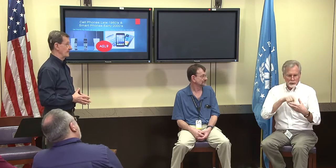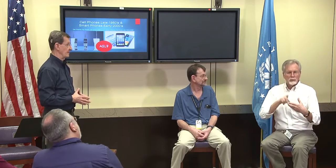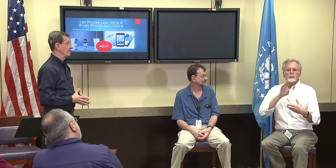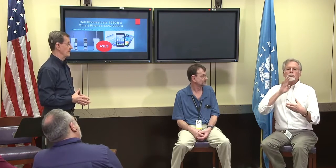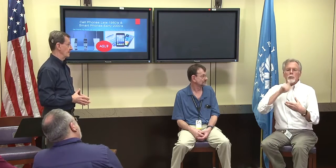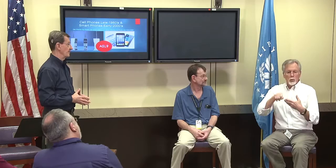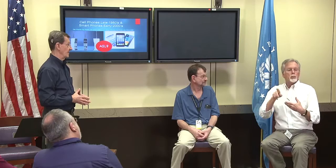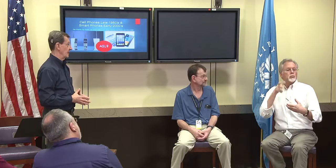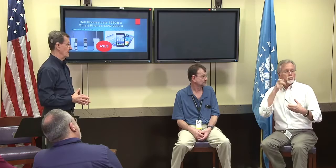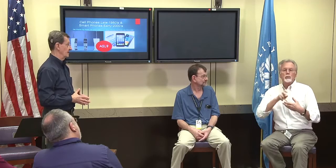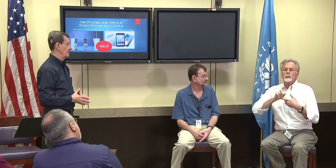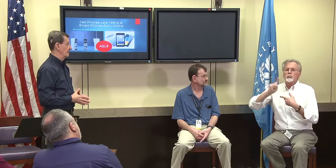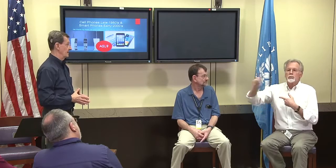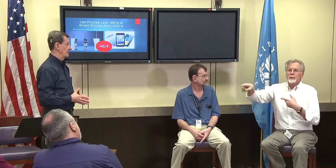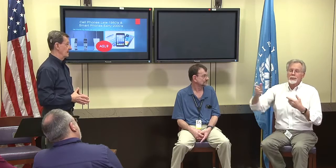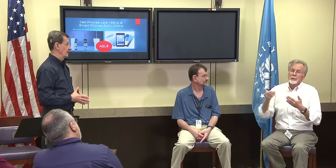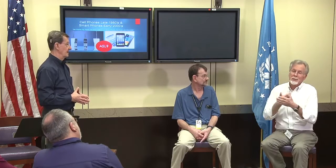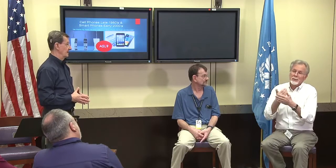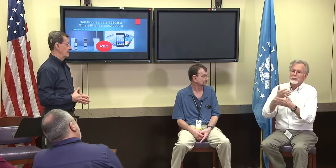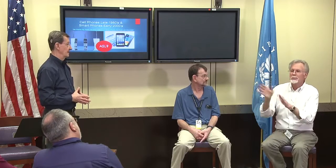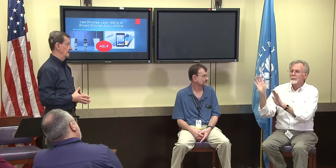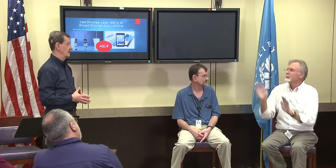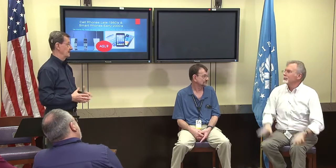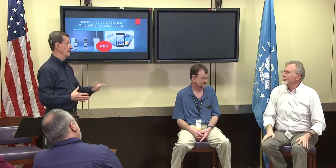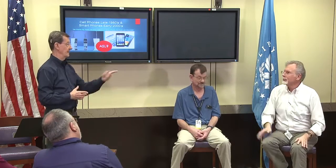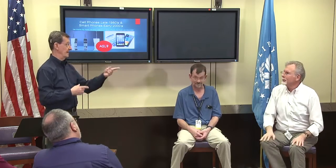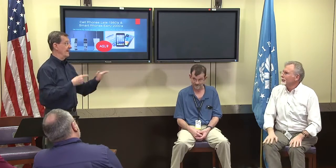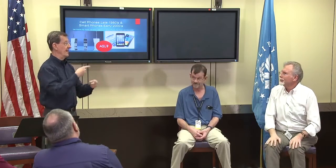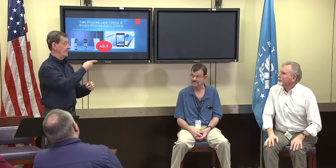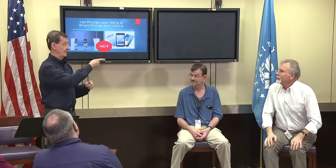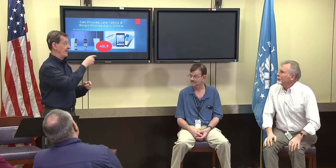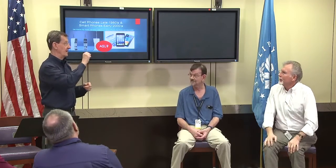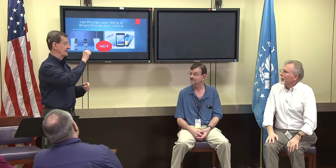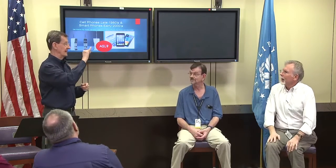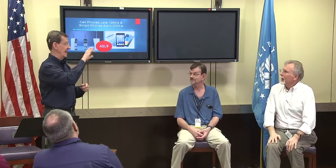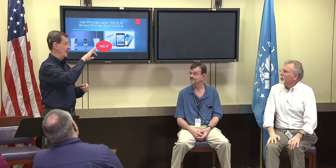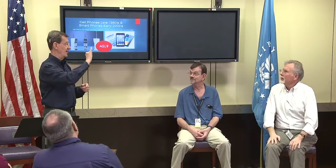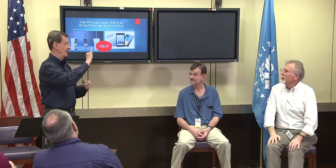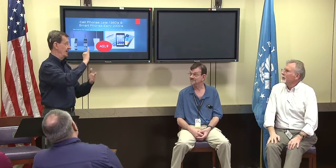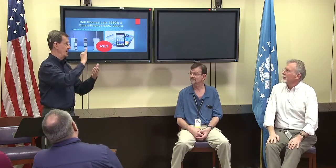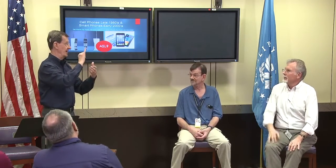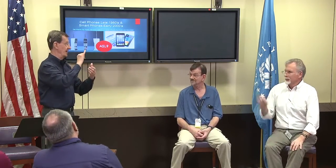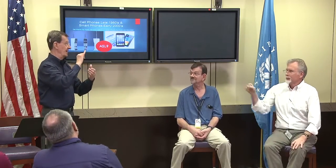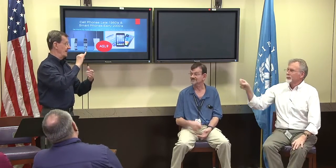You'll be able to type the speech technology like I can type a message and they can speak them to you.